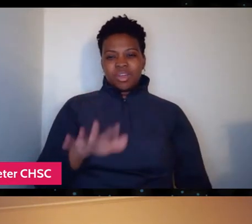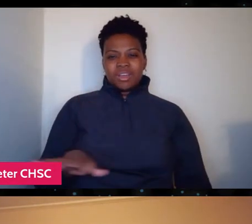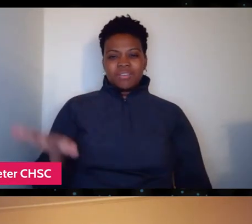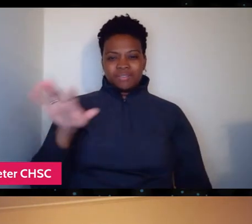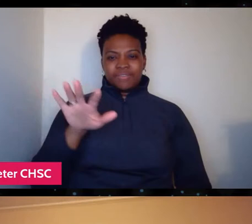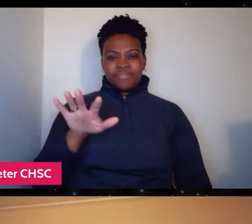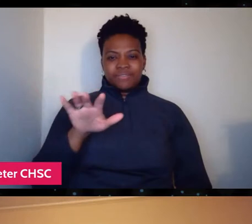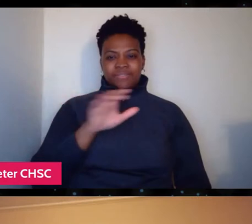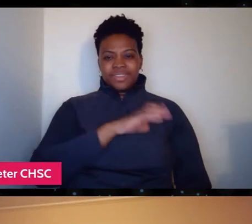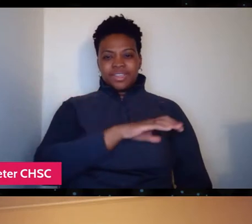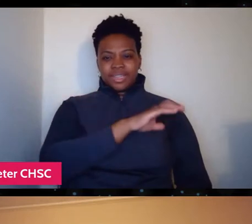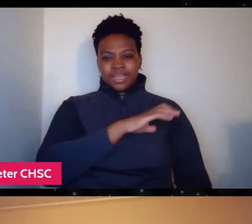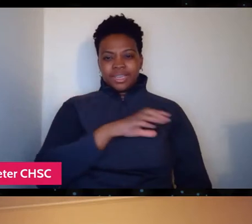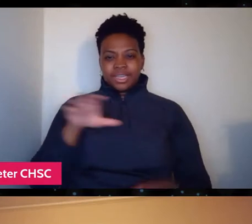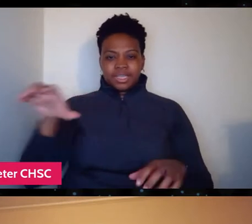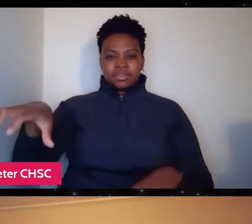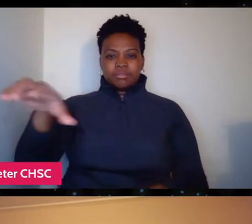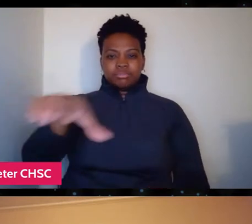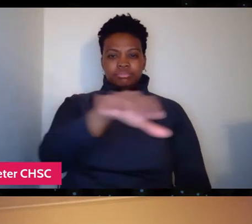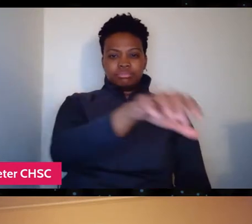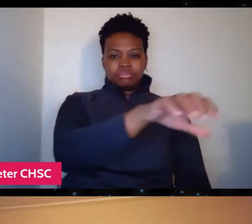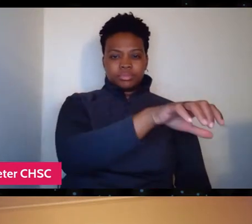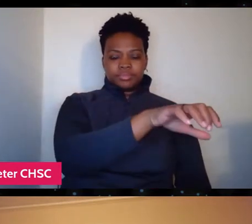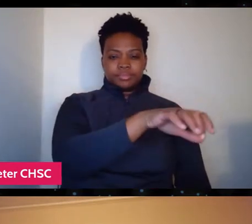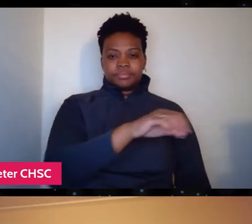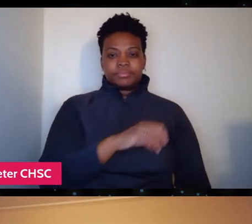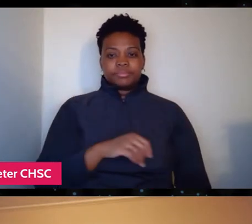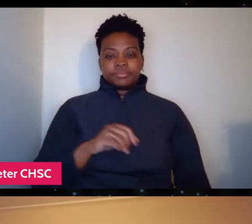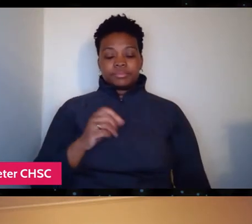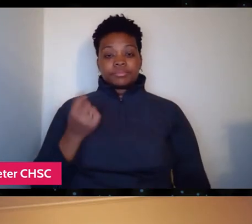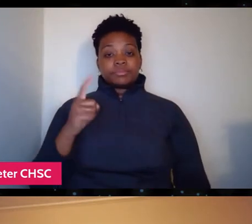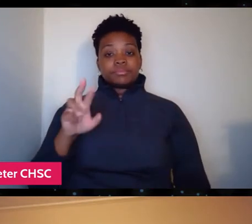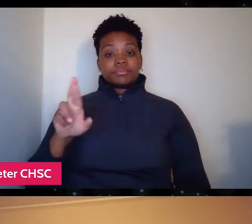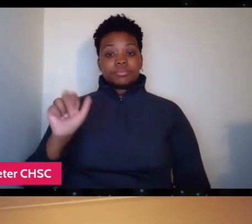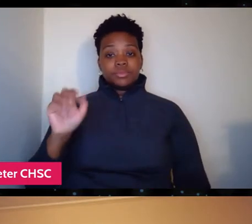And then Remote Area Medical, to cut a long story short,